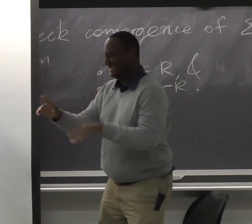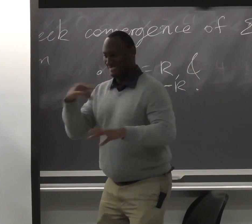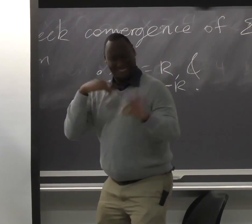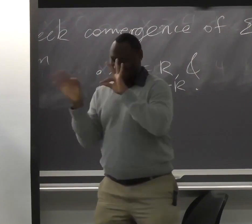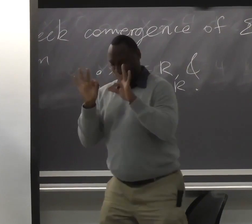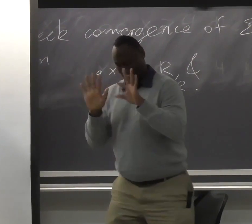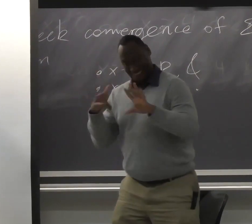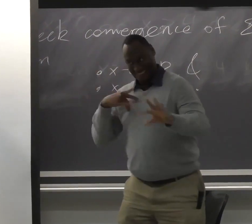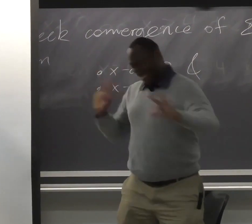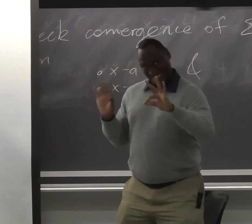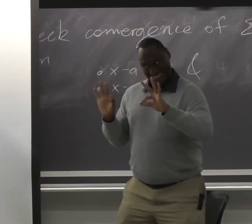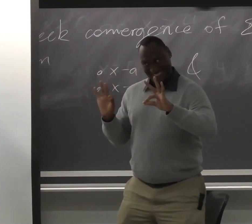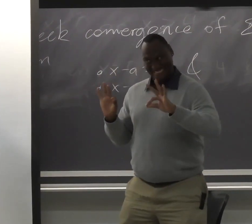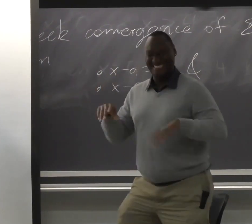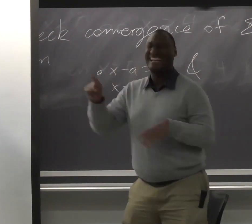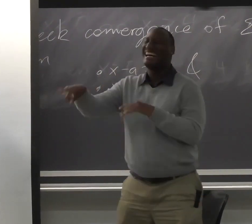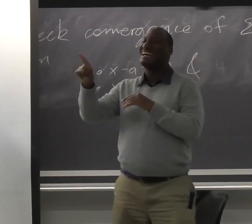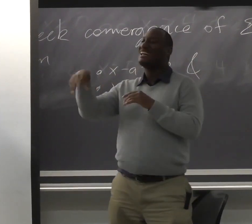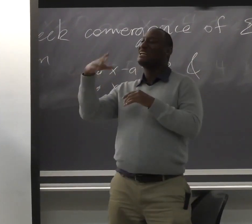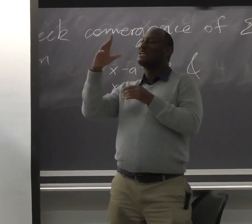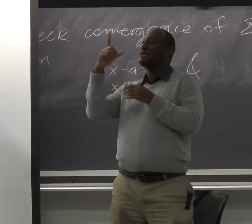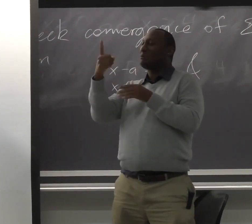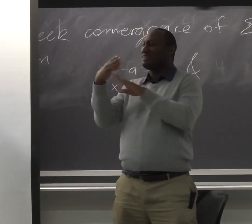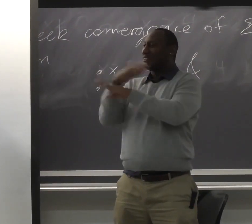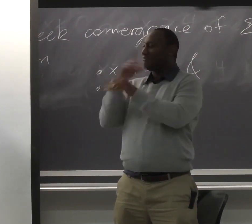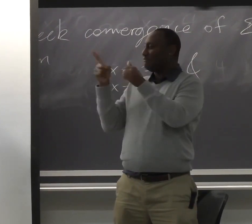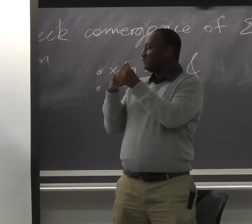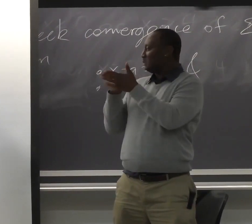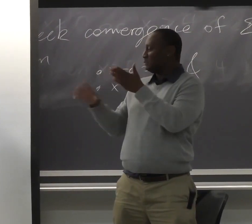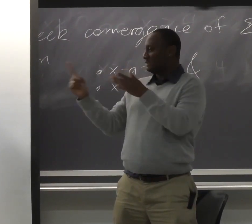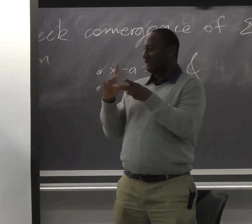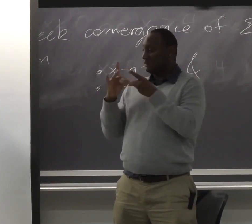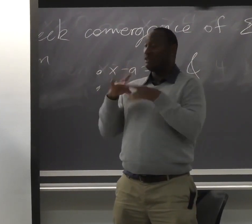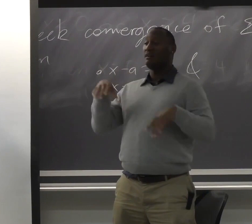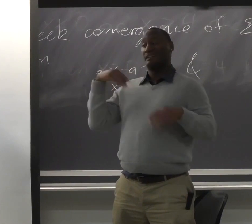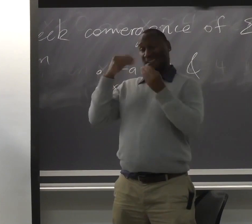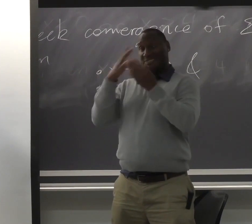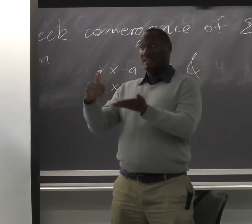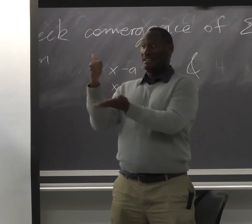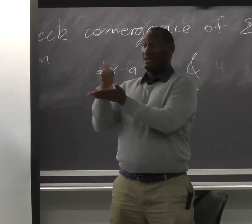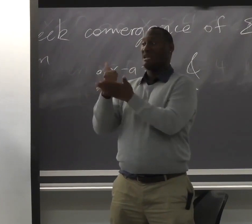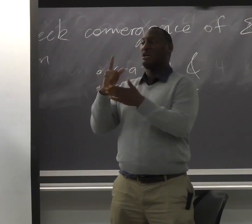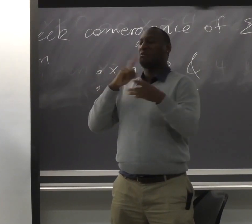OK. I didn't know where to look for a sec. But I'm on point now. So this is the first student had come up and asked